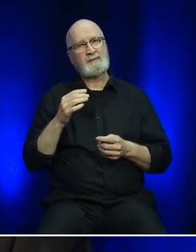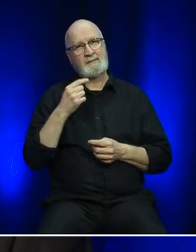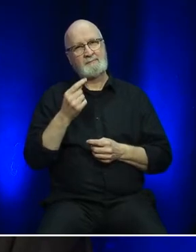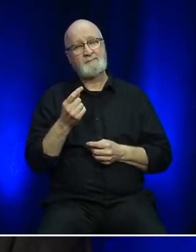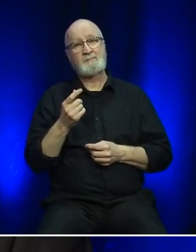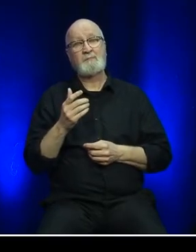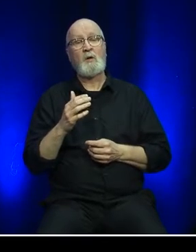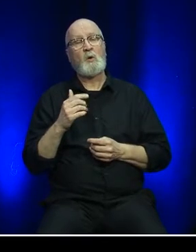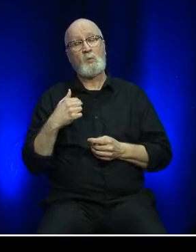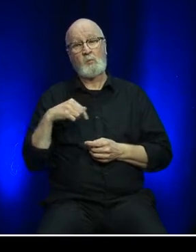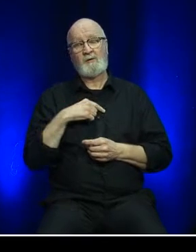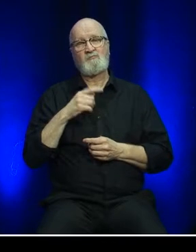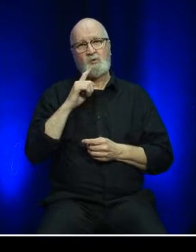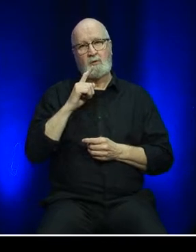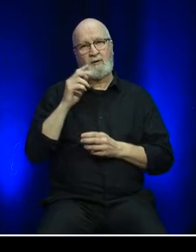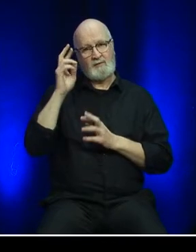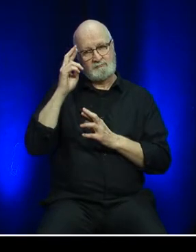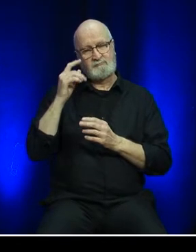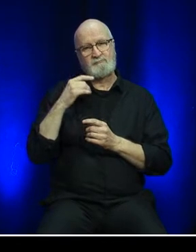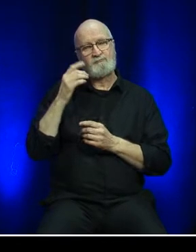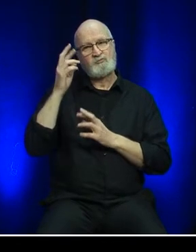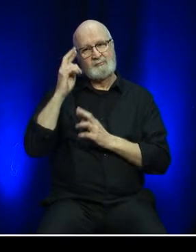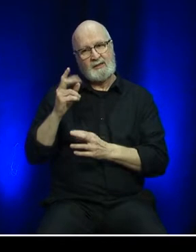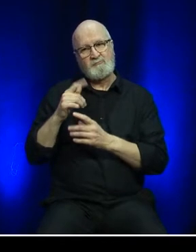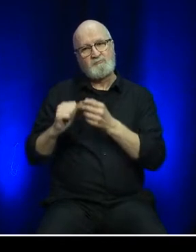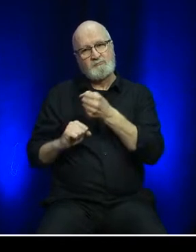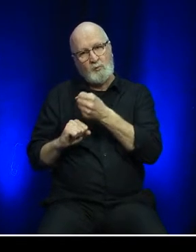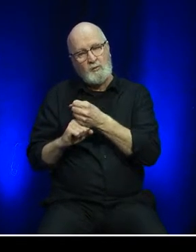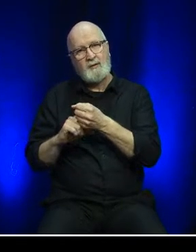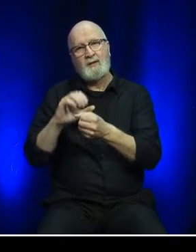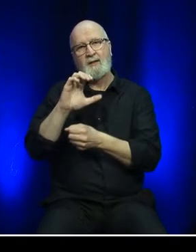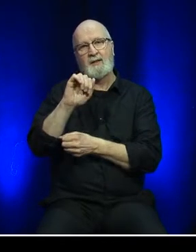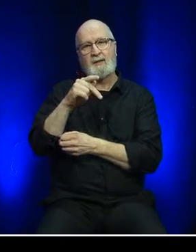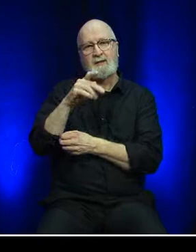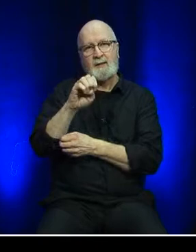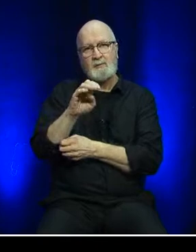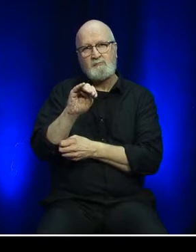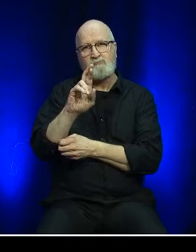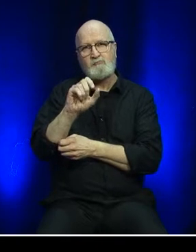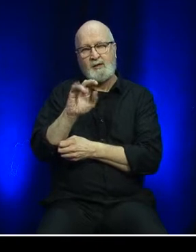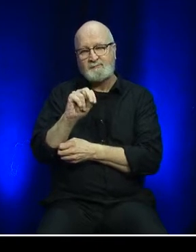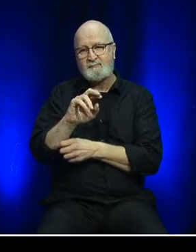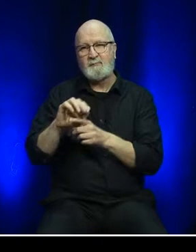our thoughts and support are with the people of Cape Breton and the Southwest coast of Newfoundland